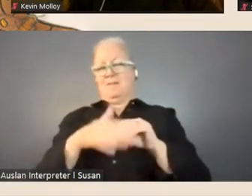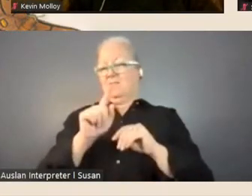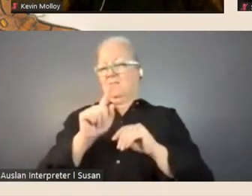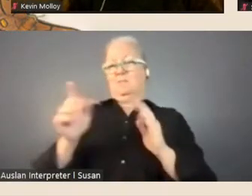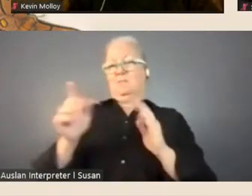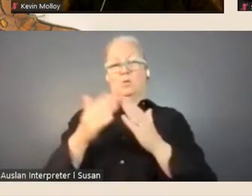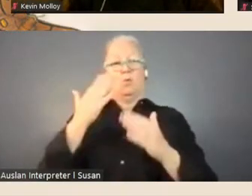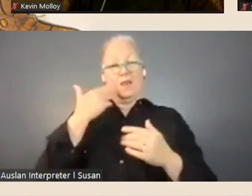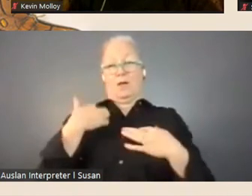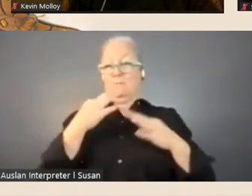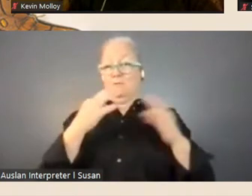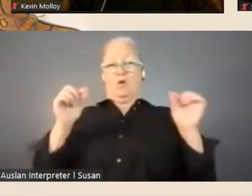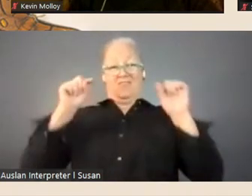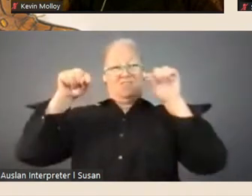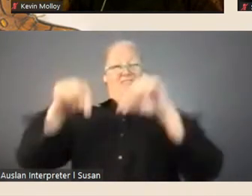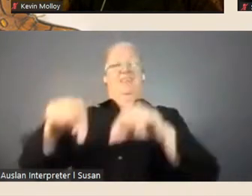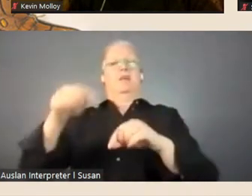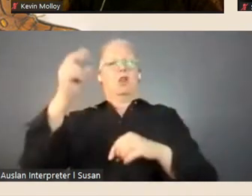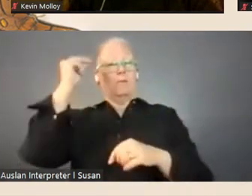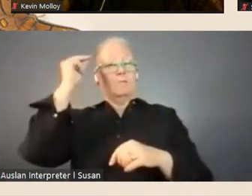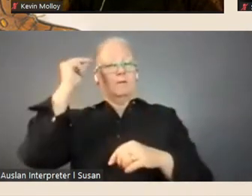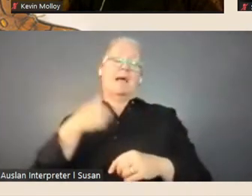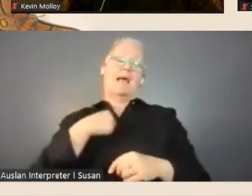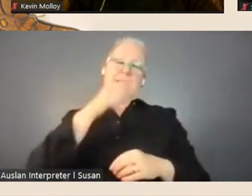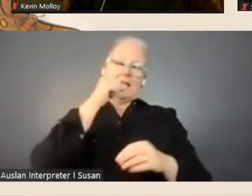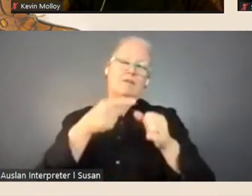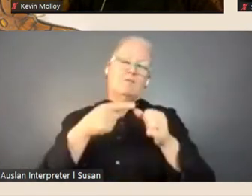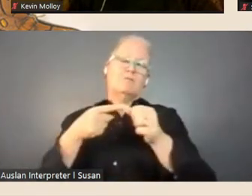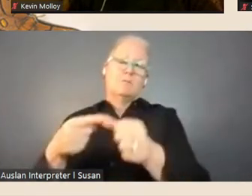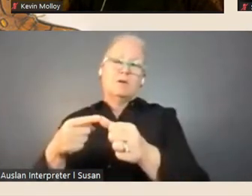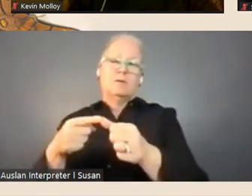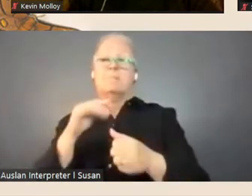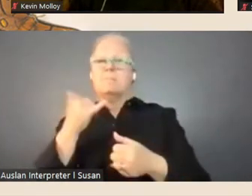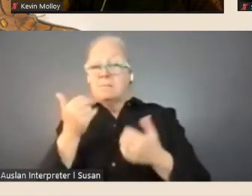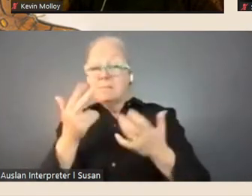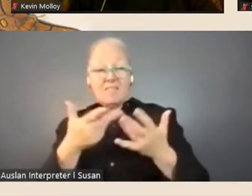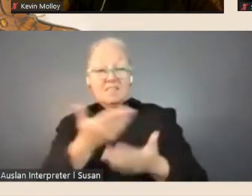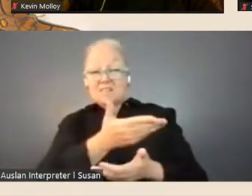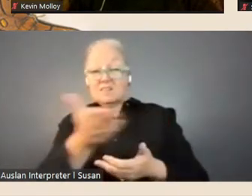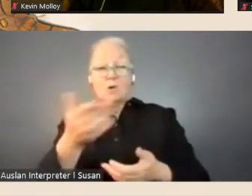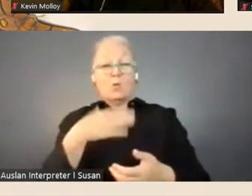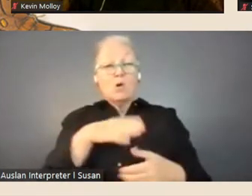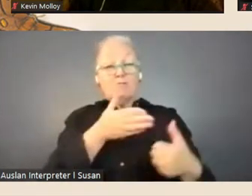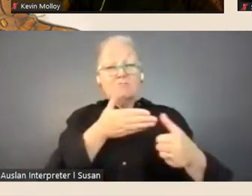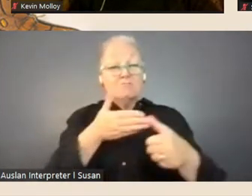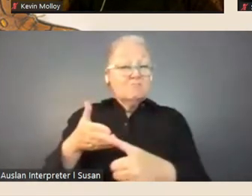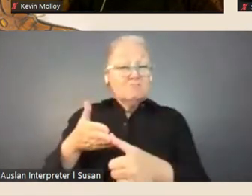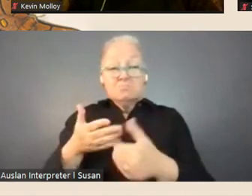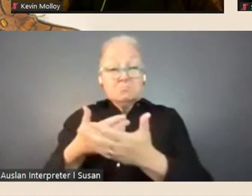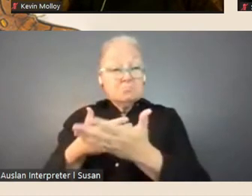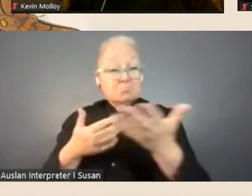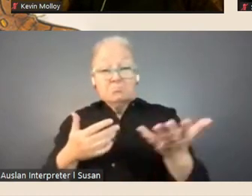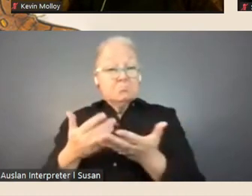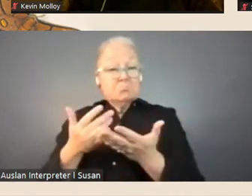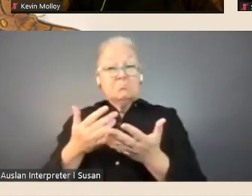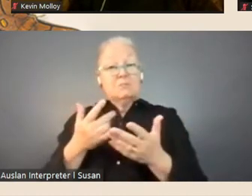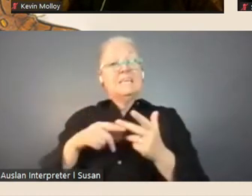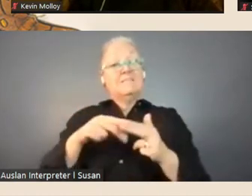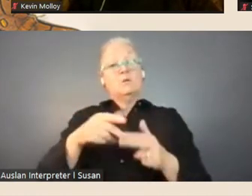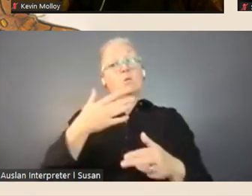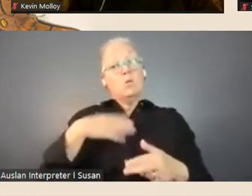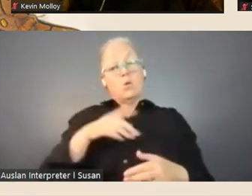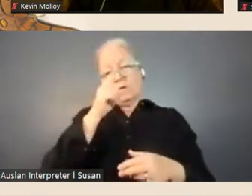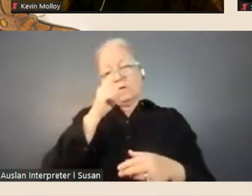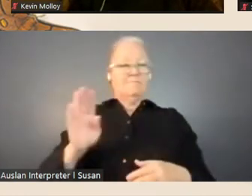I have a response on this but I might see if anyone else wants to put their hand up as well, do do that if anyone would like to help me with a response.